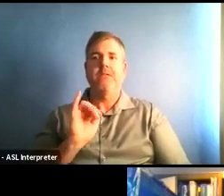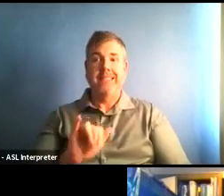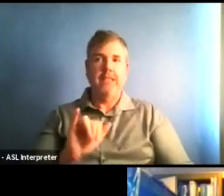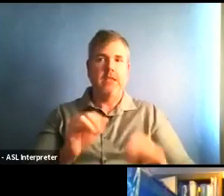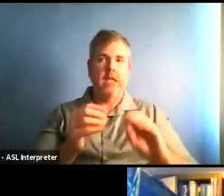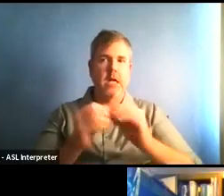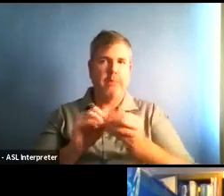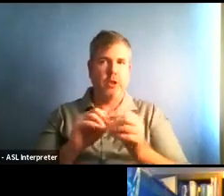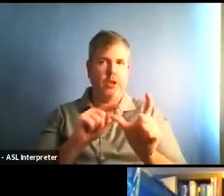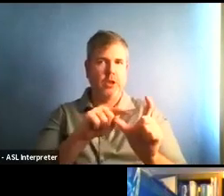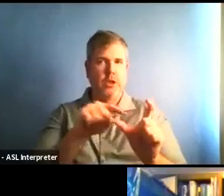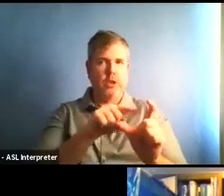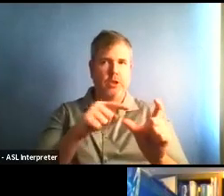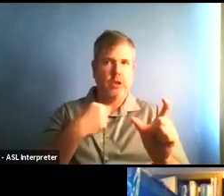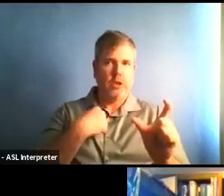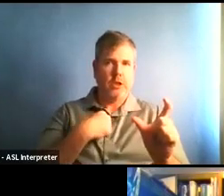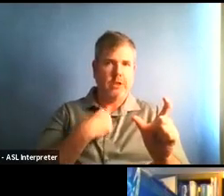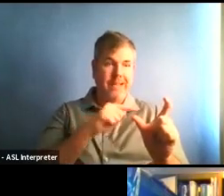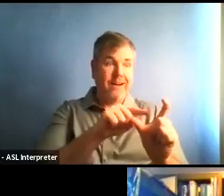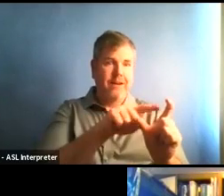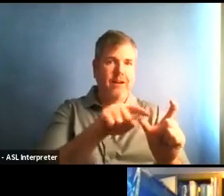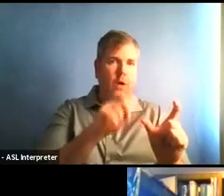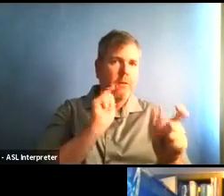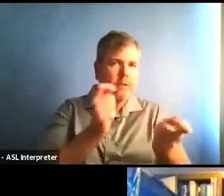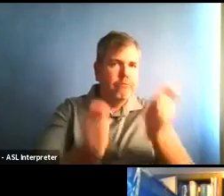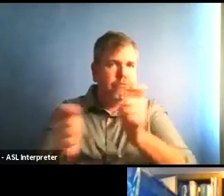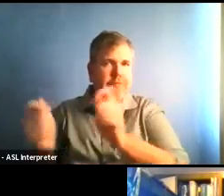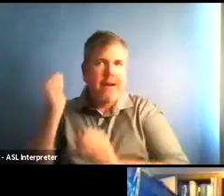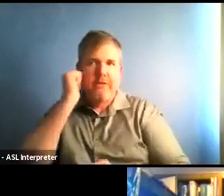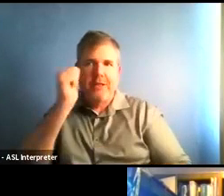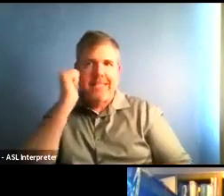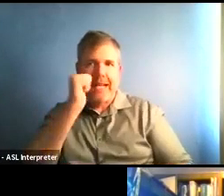may look different than if we were to provide data for those dates right now.